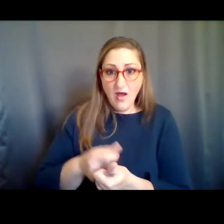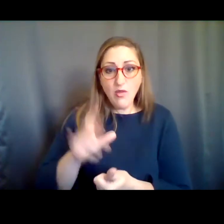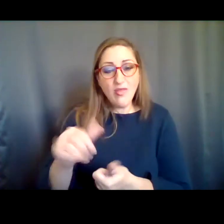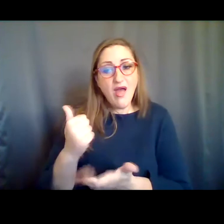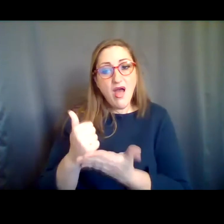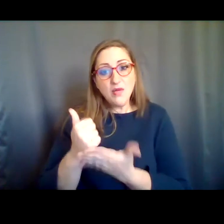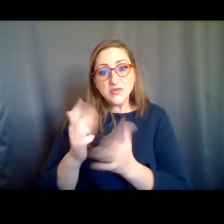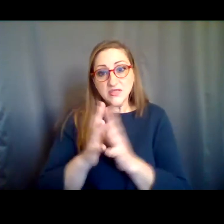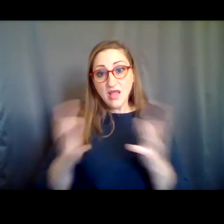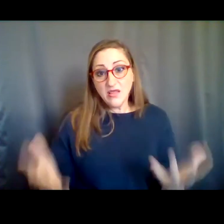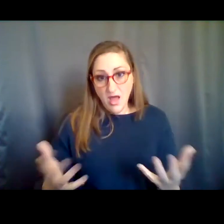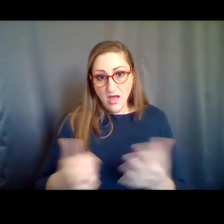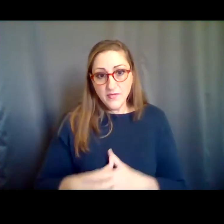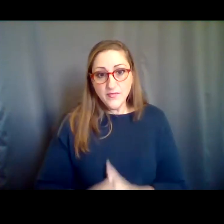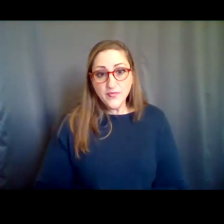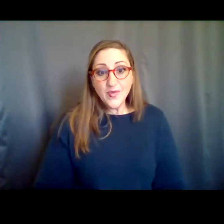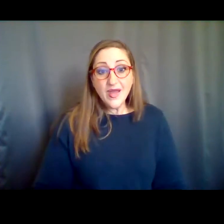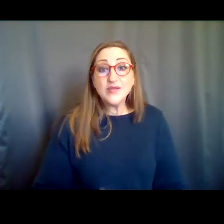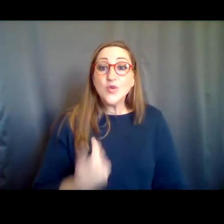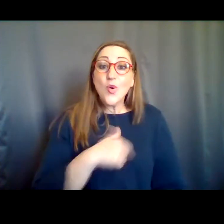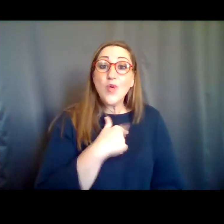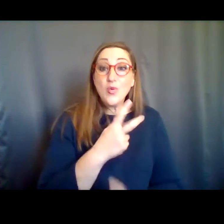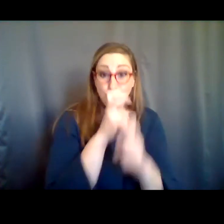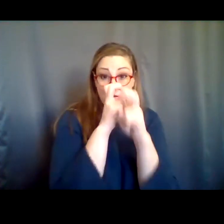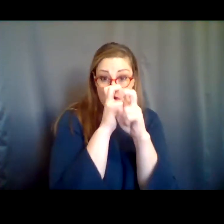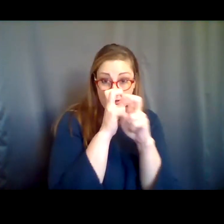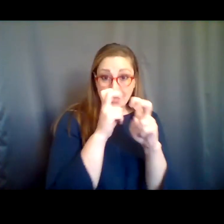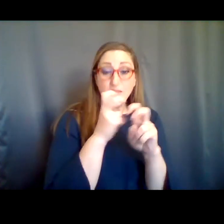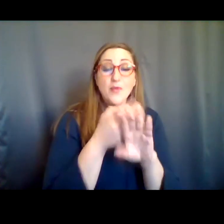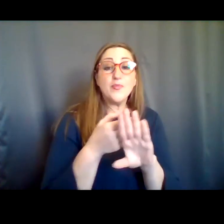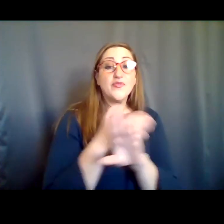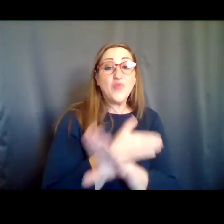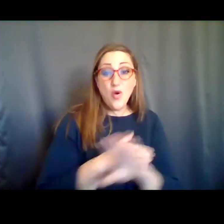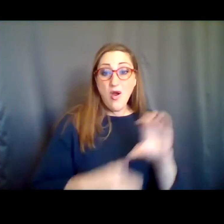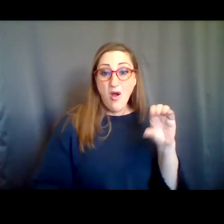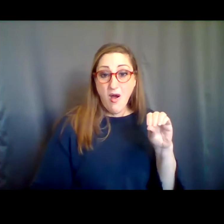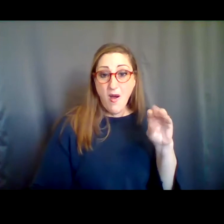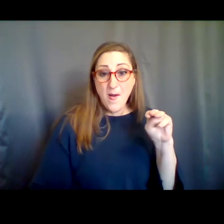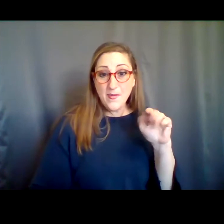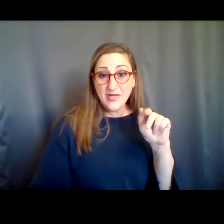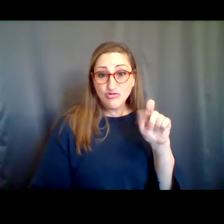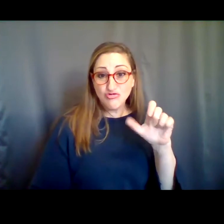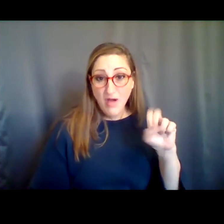us when Omicron entered because as these stricter mandates have come about at the City and